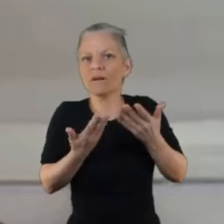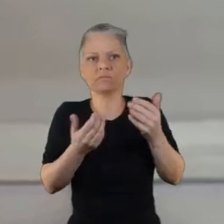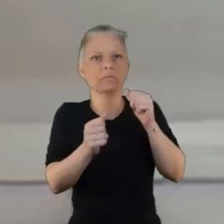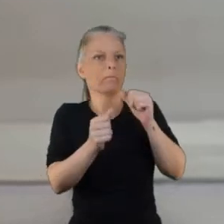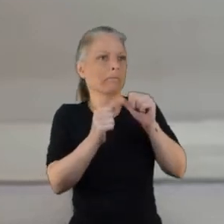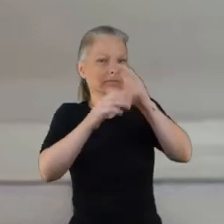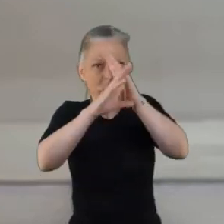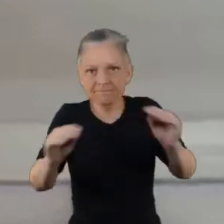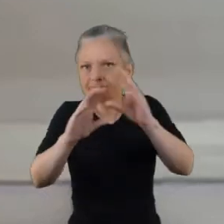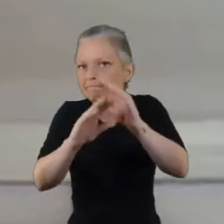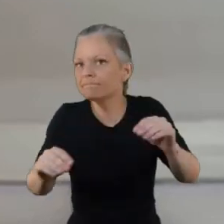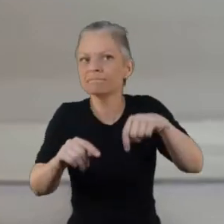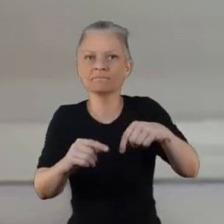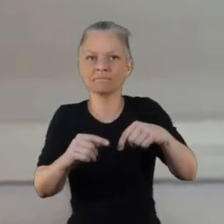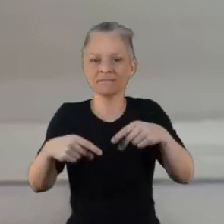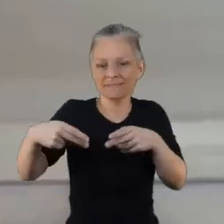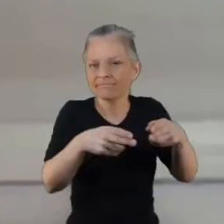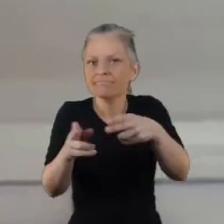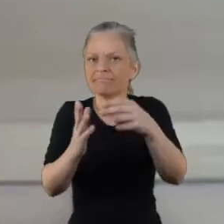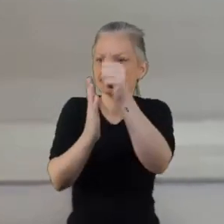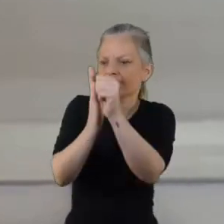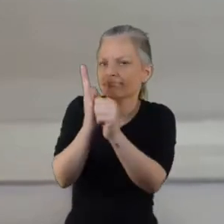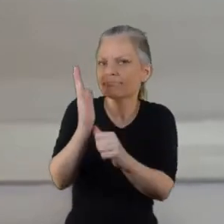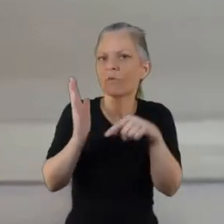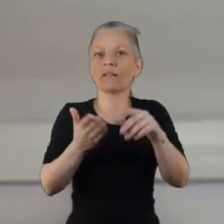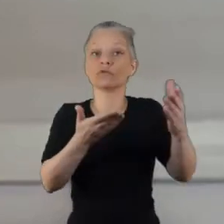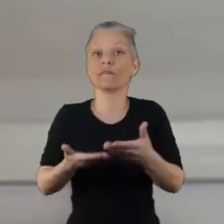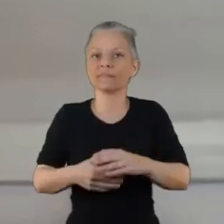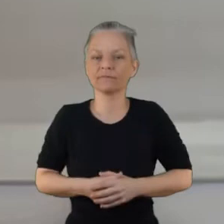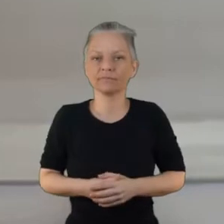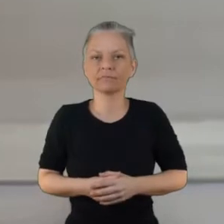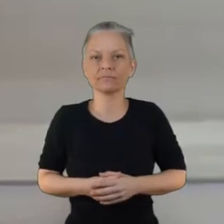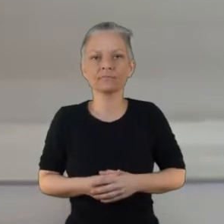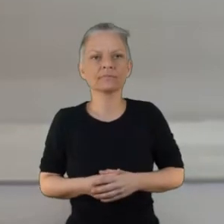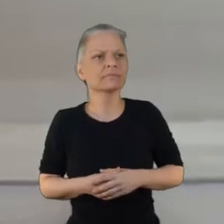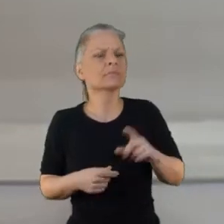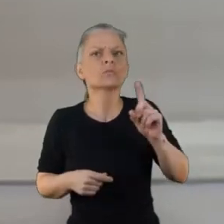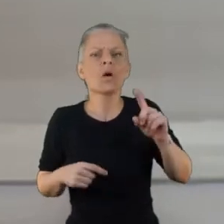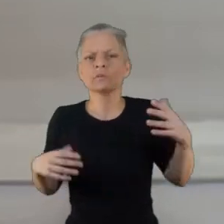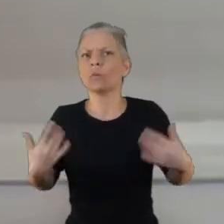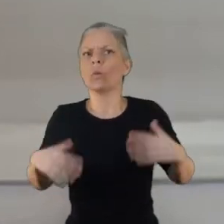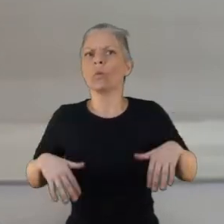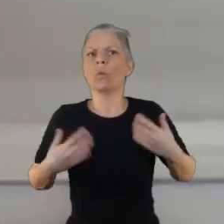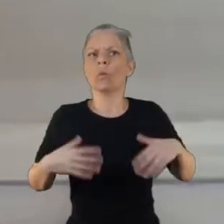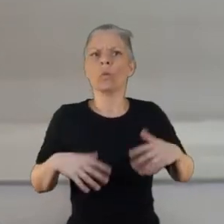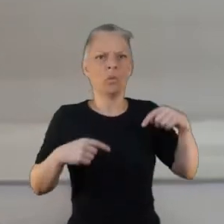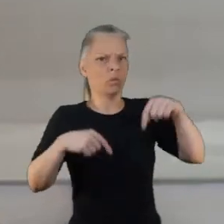with lived experience but their carers their family and third sector Services.So yeah I